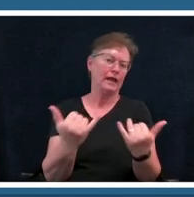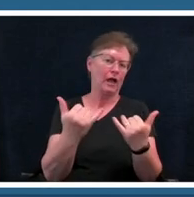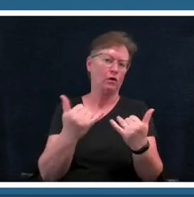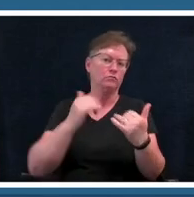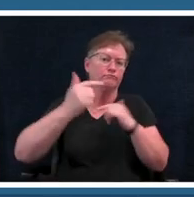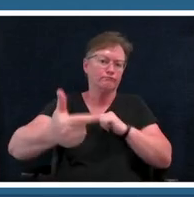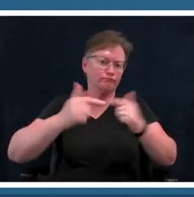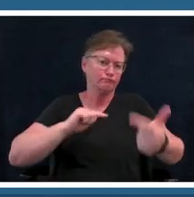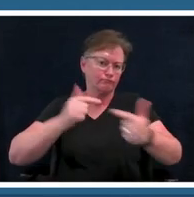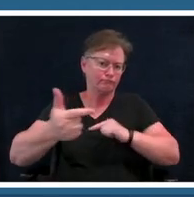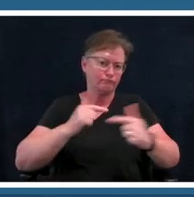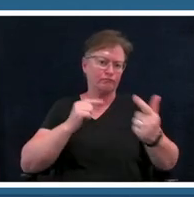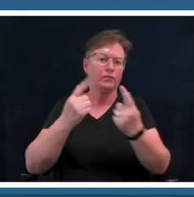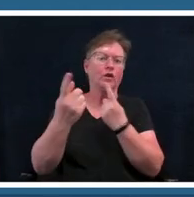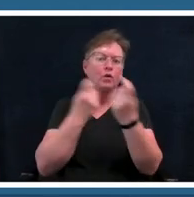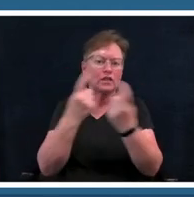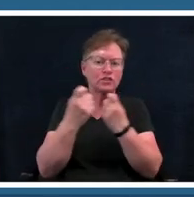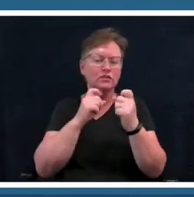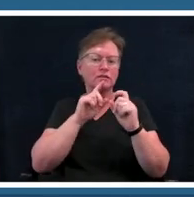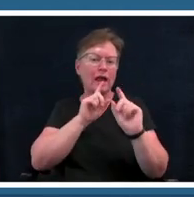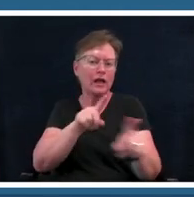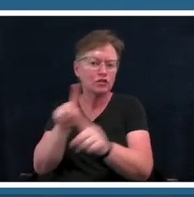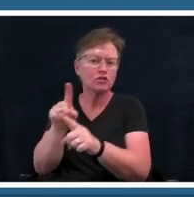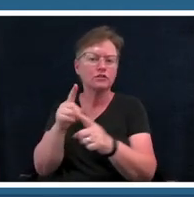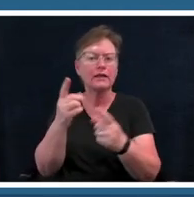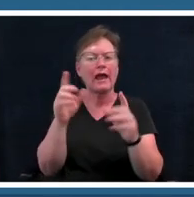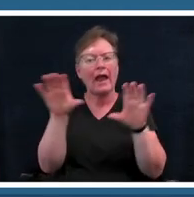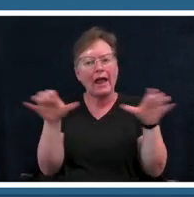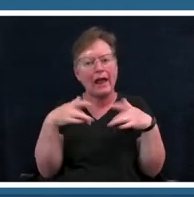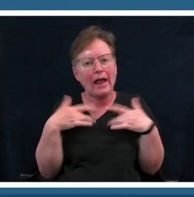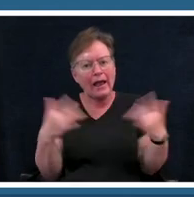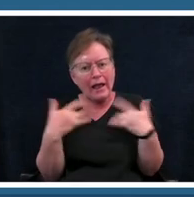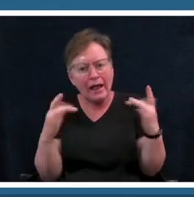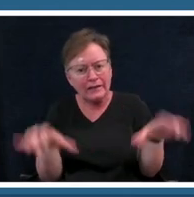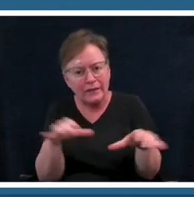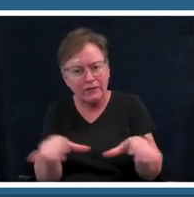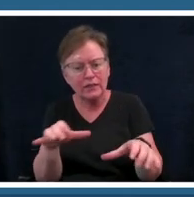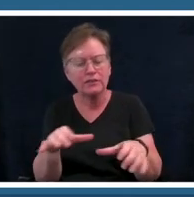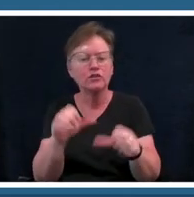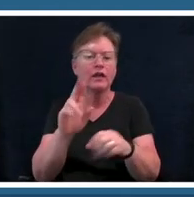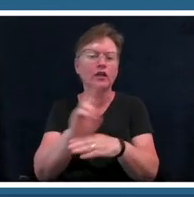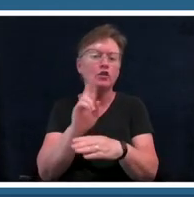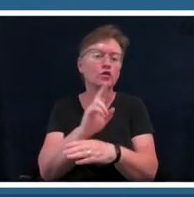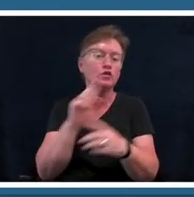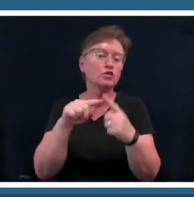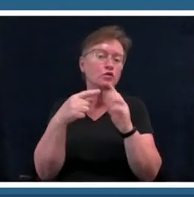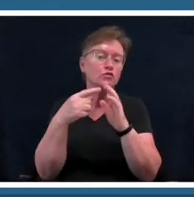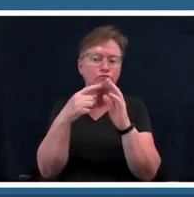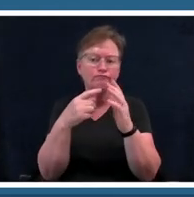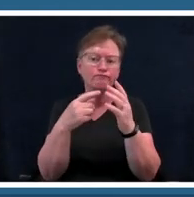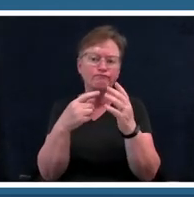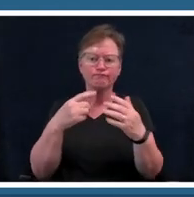potential activities that you can use to explore monuments and memorials